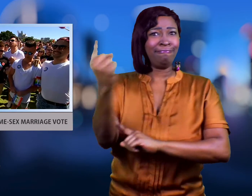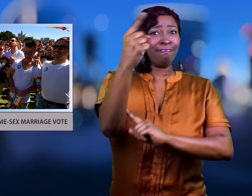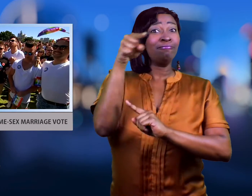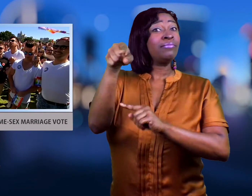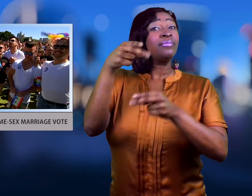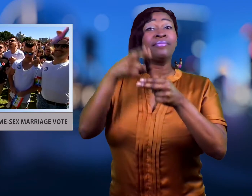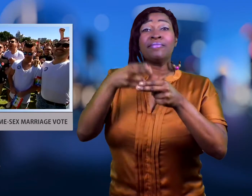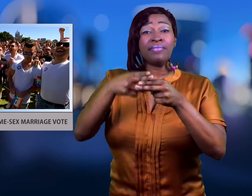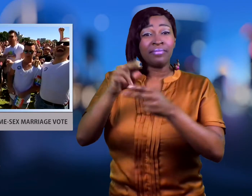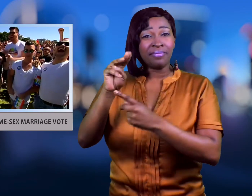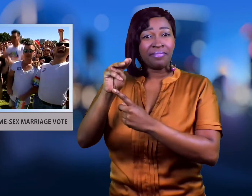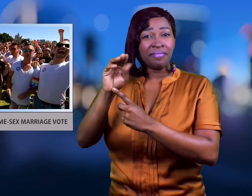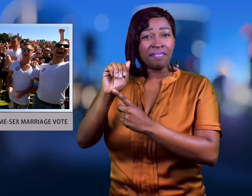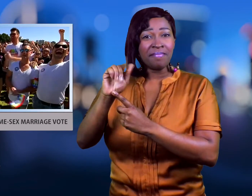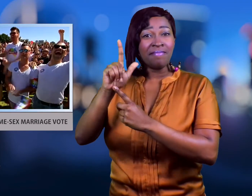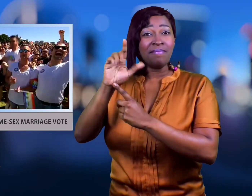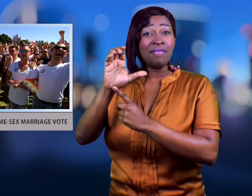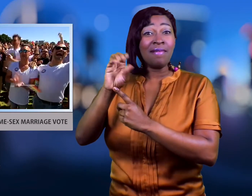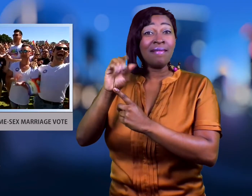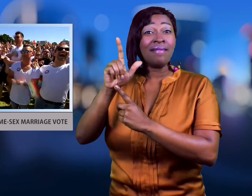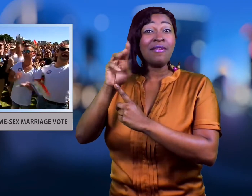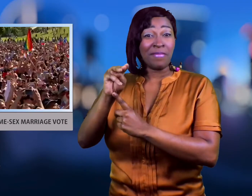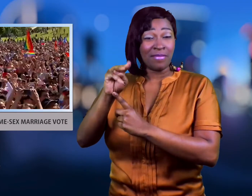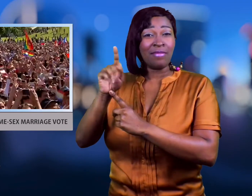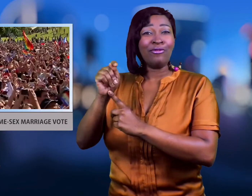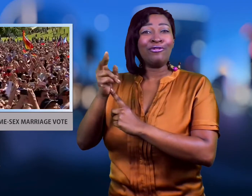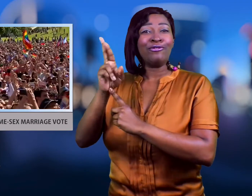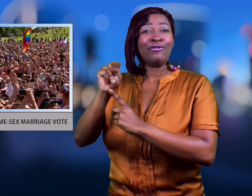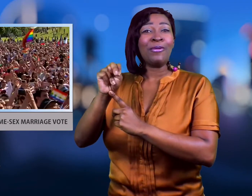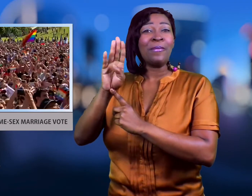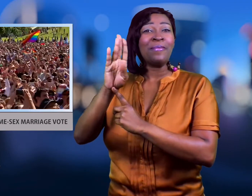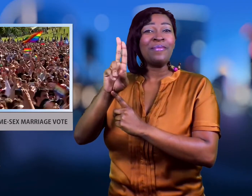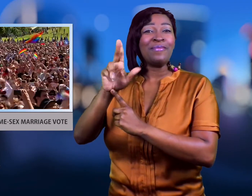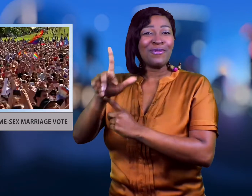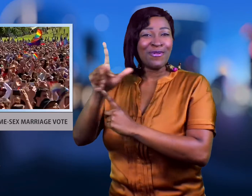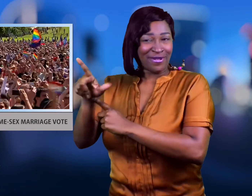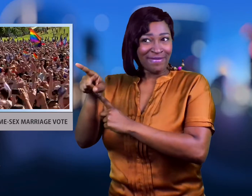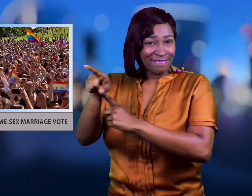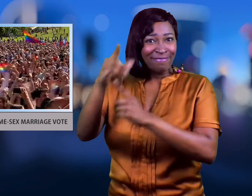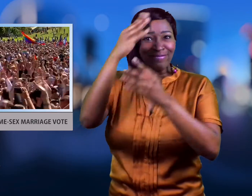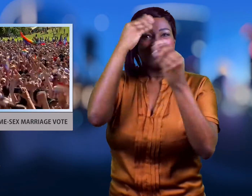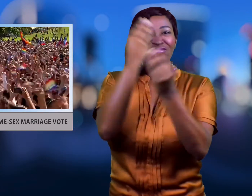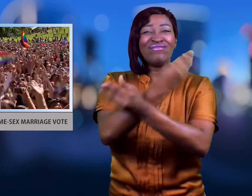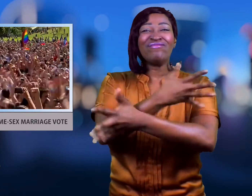deliver the results.